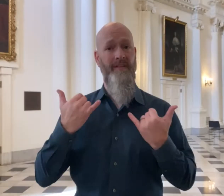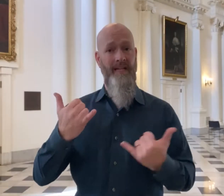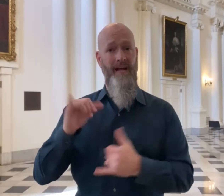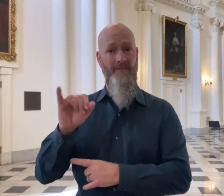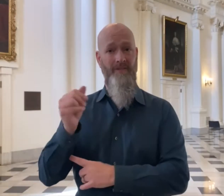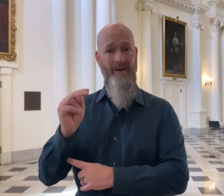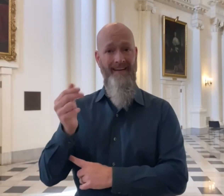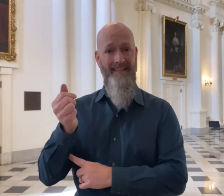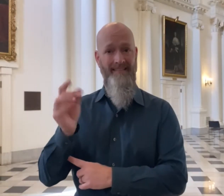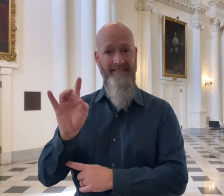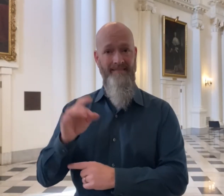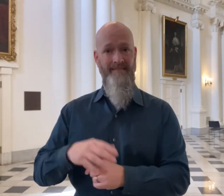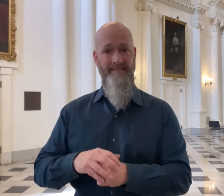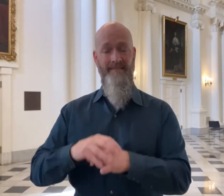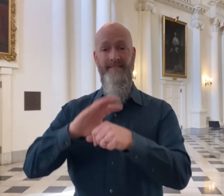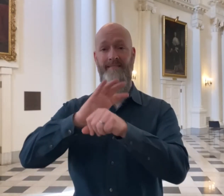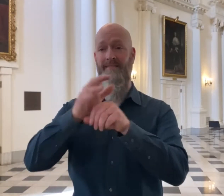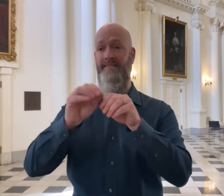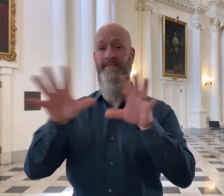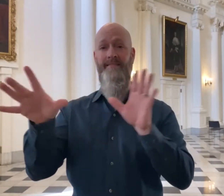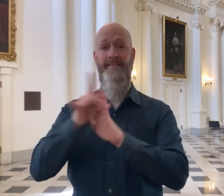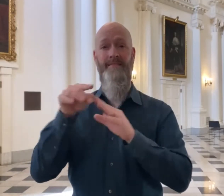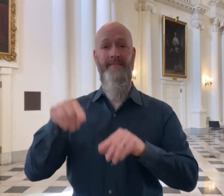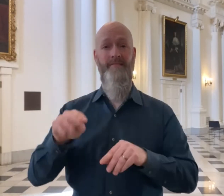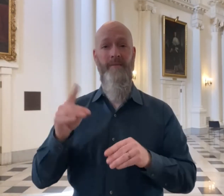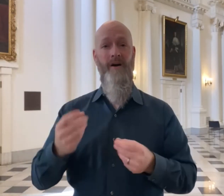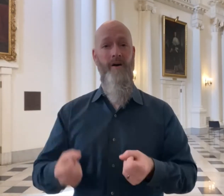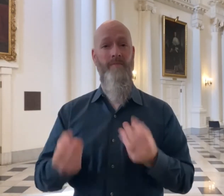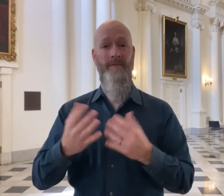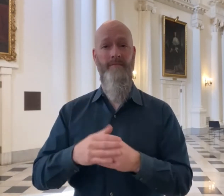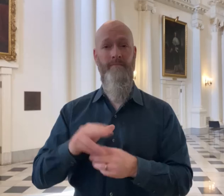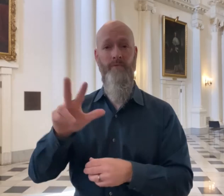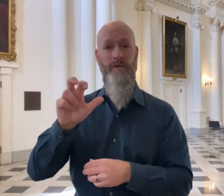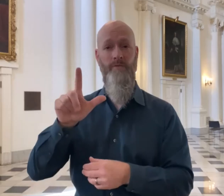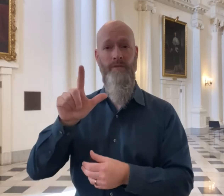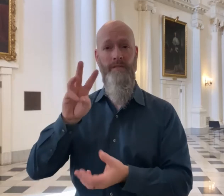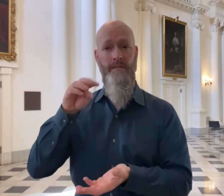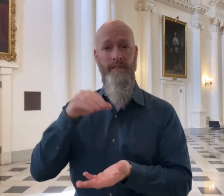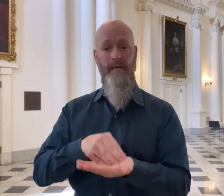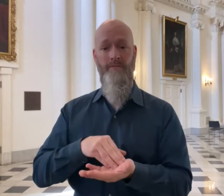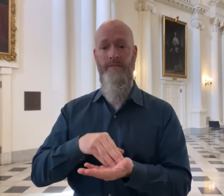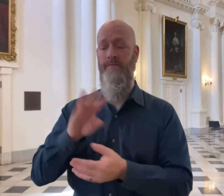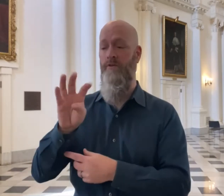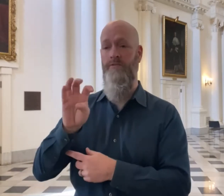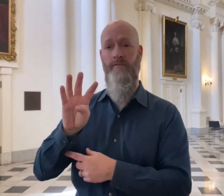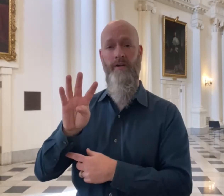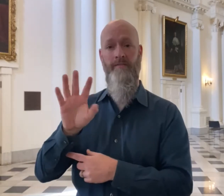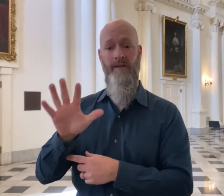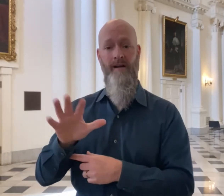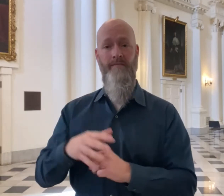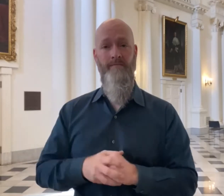Today is January 18, 2021. Maryland now has 326,445 confirmed COVID-19 cases